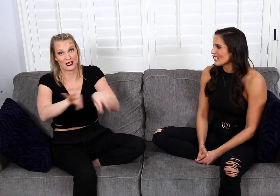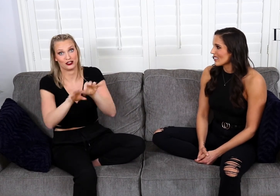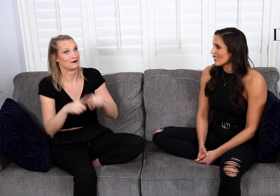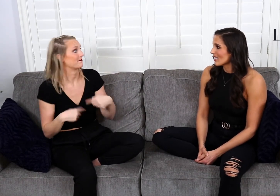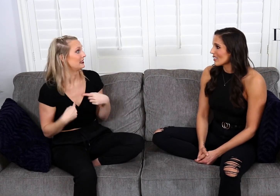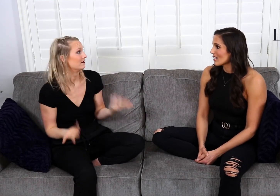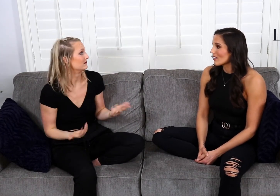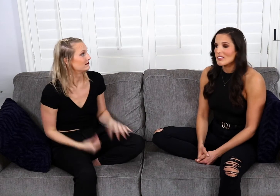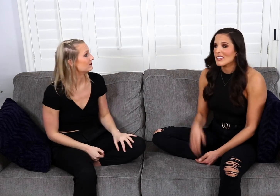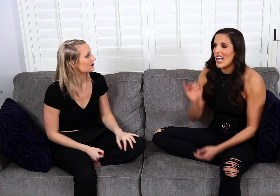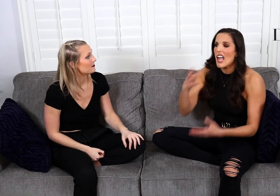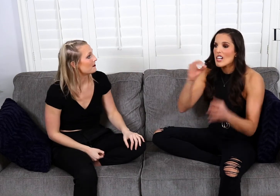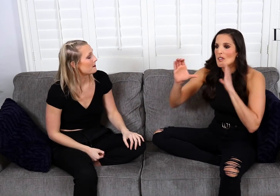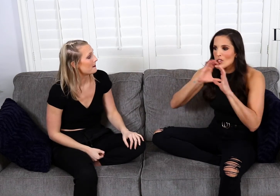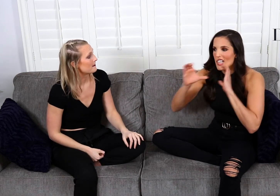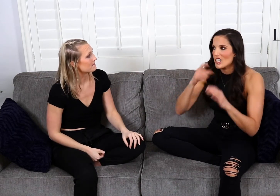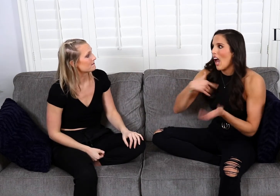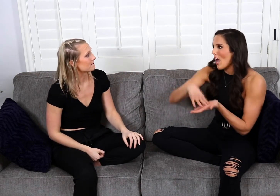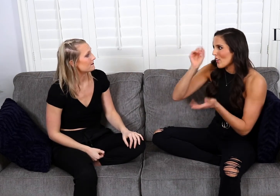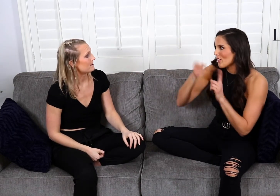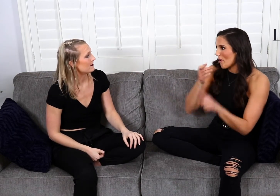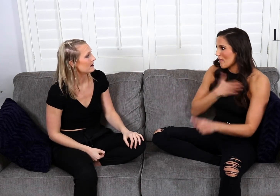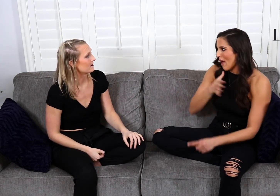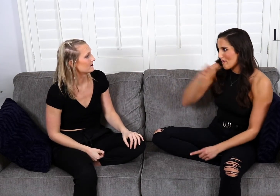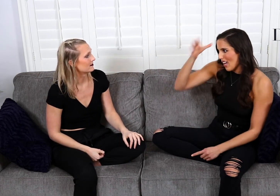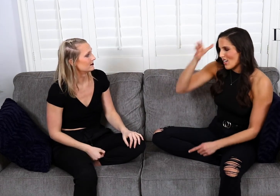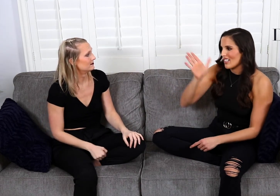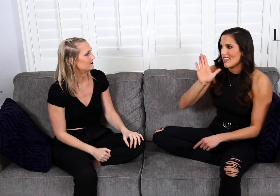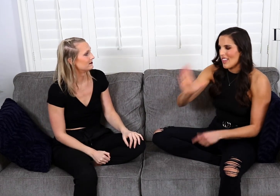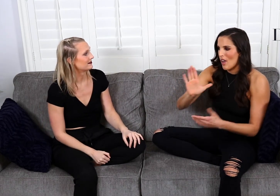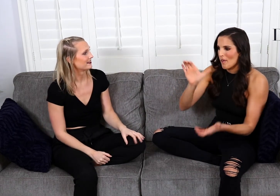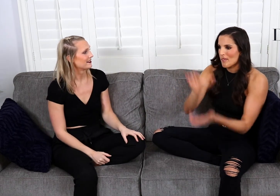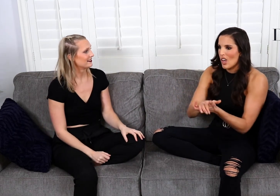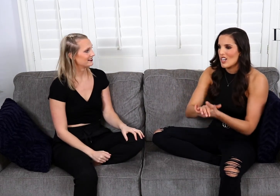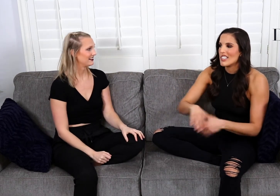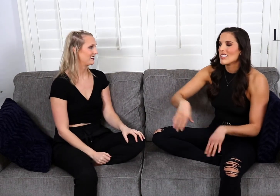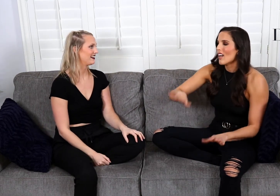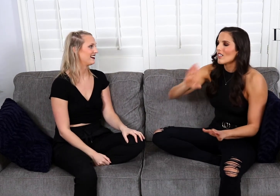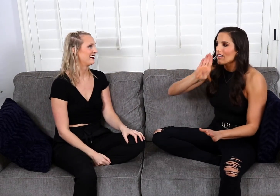That's the most important thing. Yeah! That and communication. I learned from my parents and their marriage.